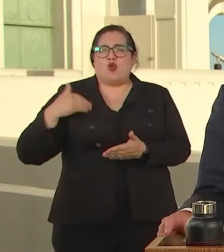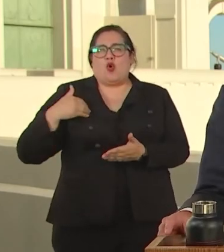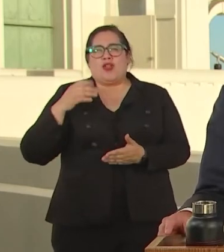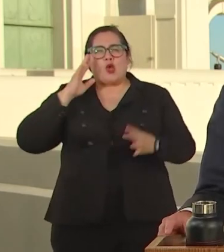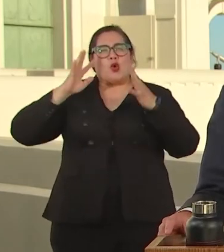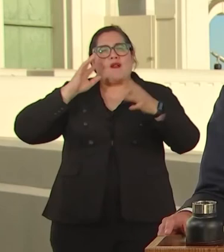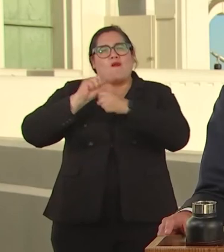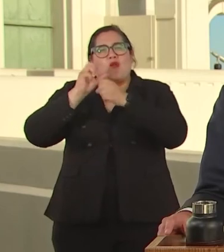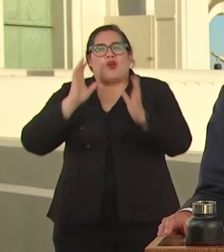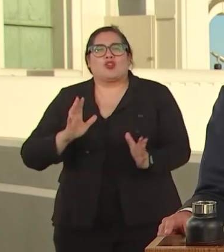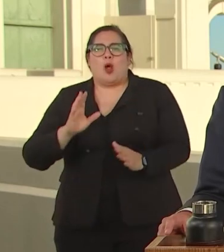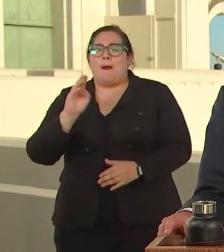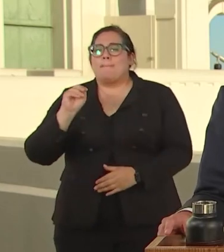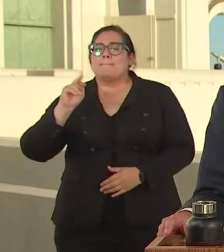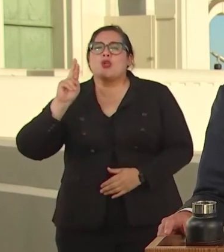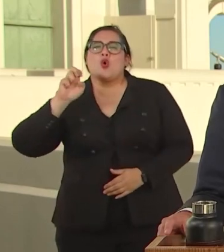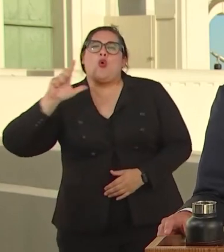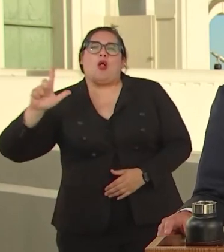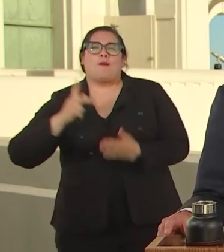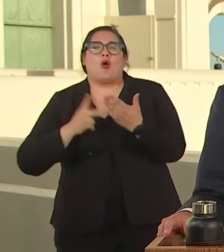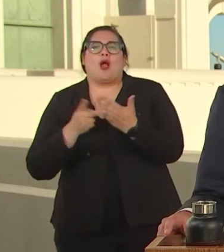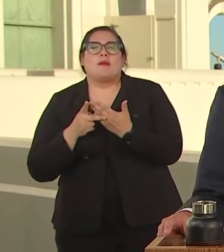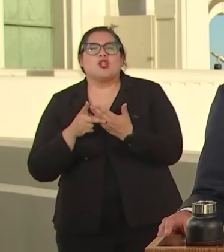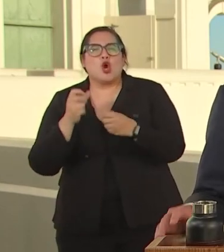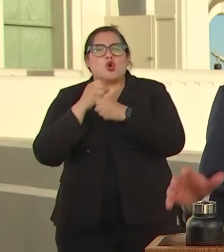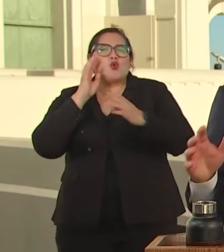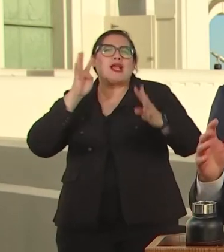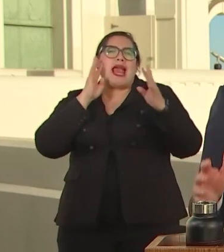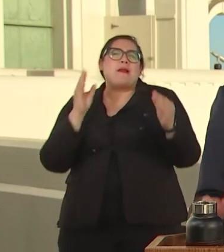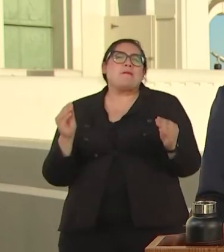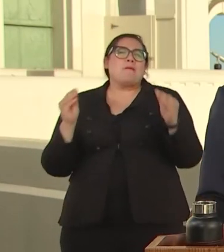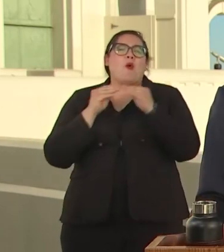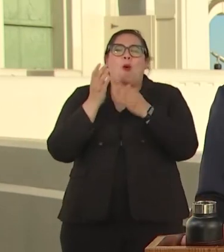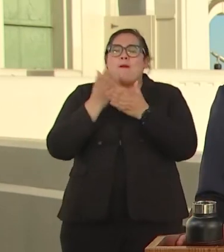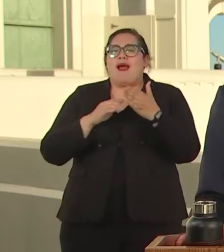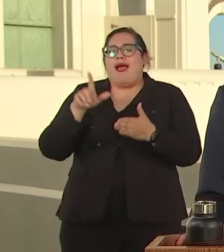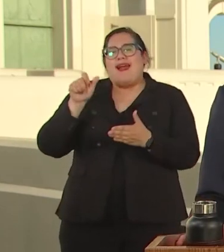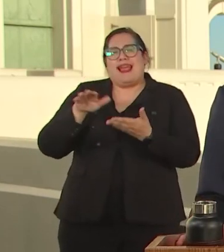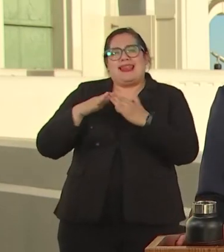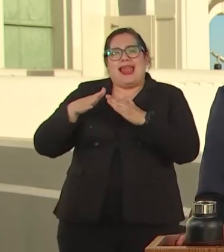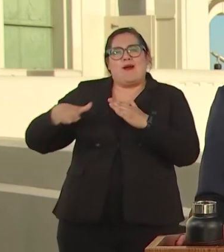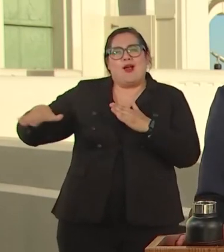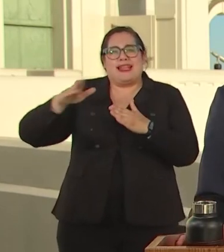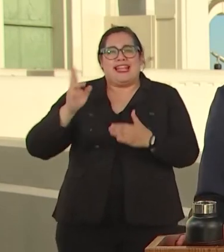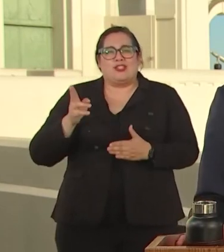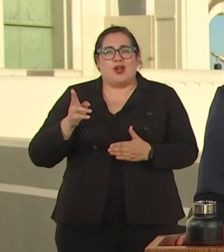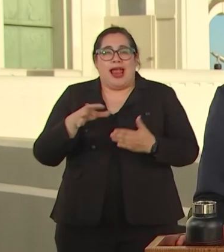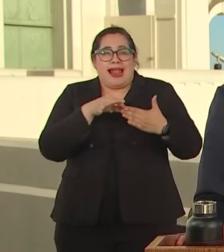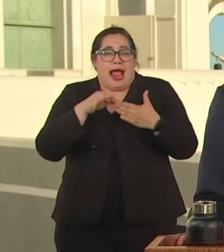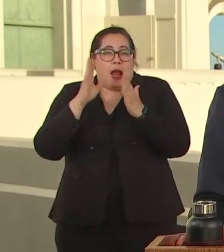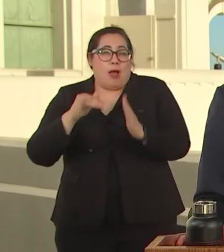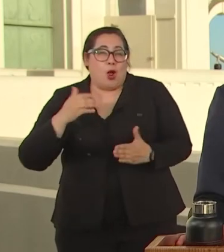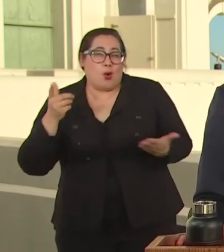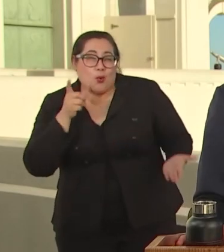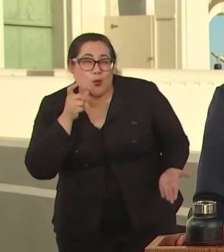NEIGHBORHOODS AND HISTORY GUIDED BY THE HAND OF NONE OTHER JUDY BACA, AN ANGEL IN